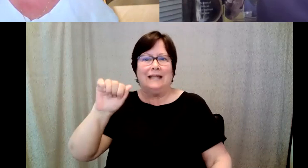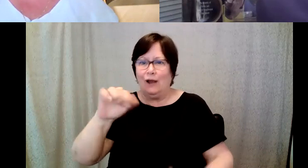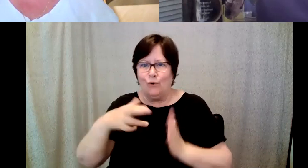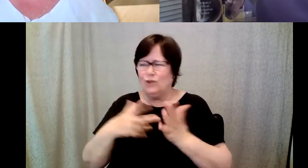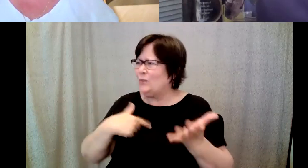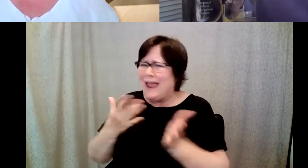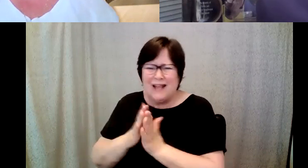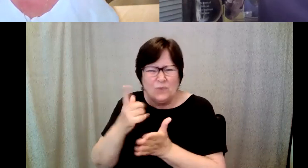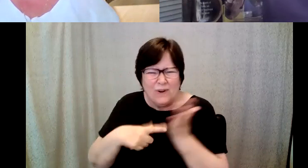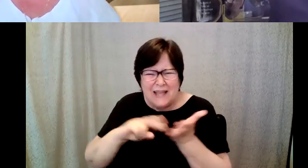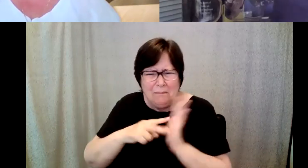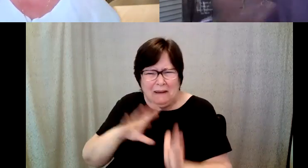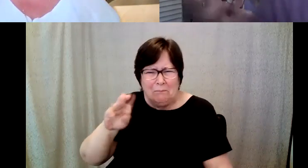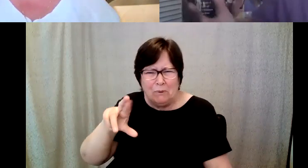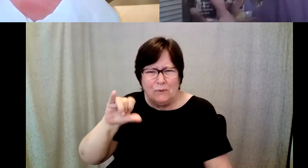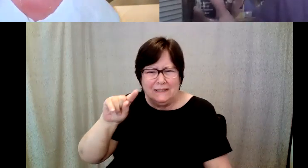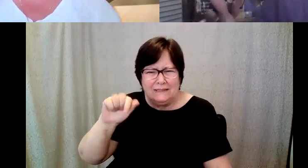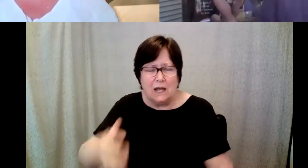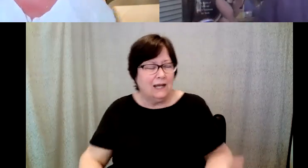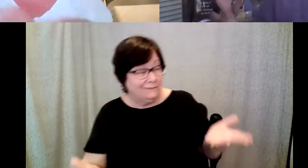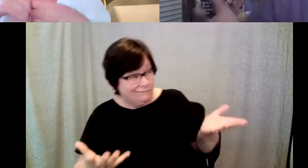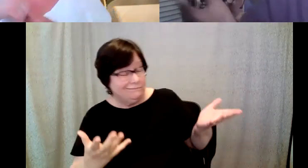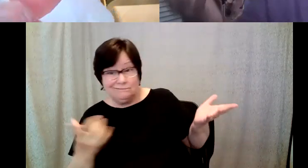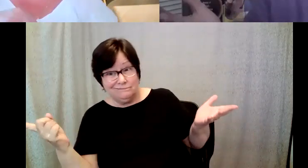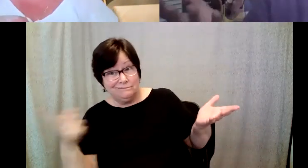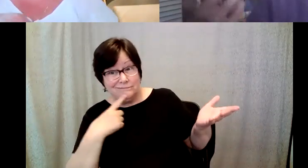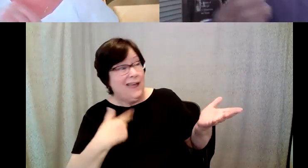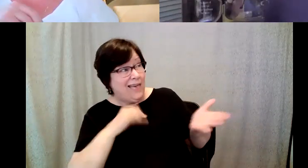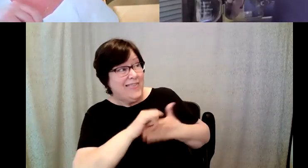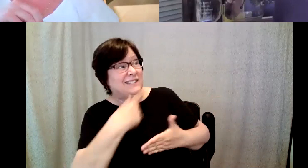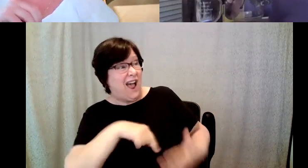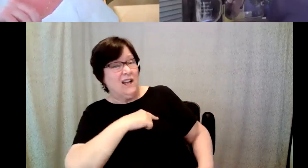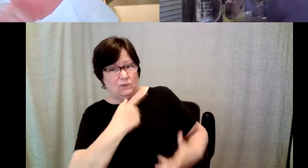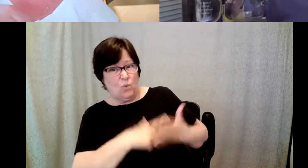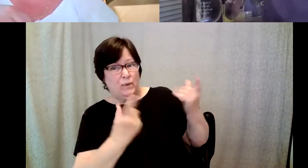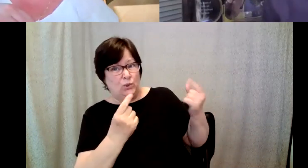D. Major Cohen: And she said well that's us that's what we do and I said oh Okay, you